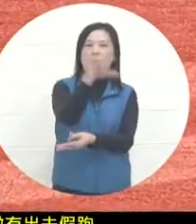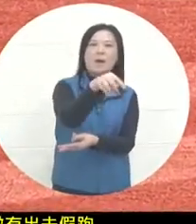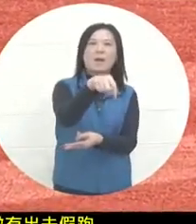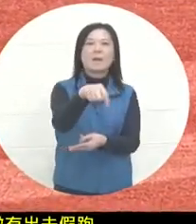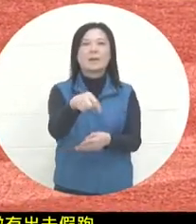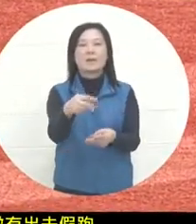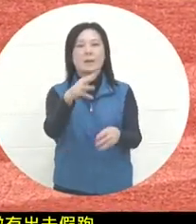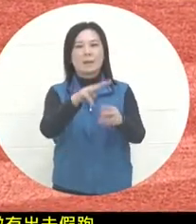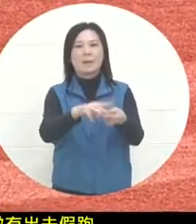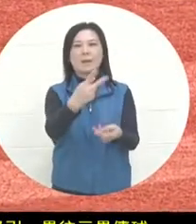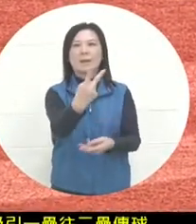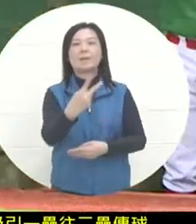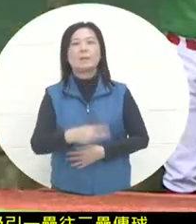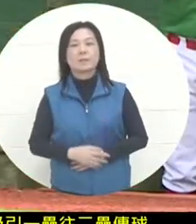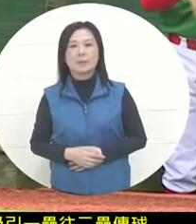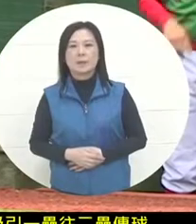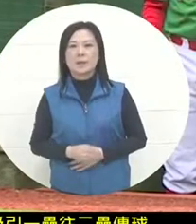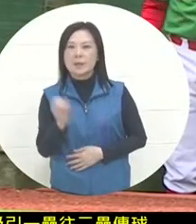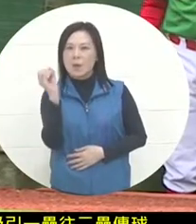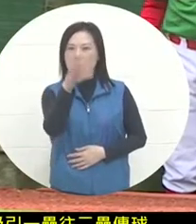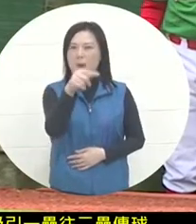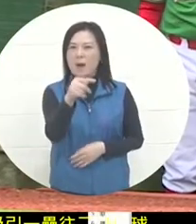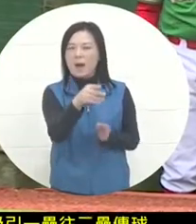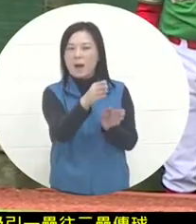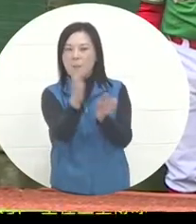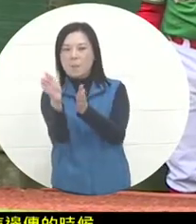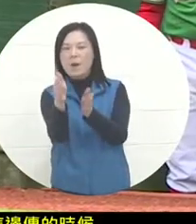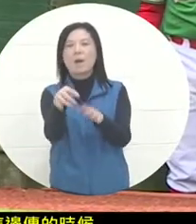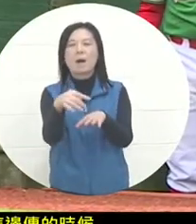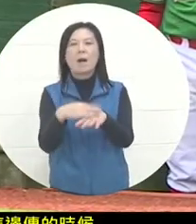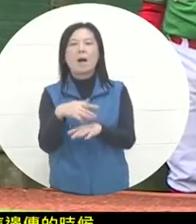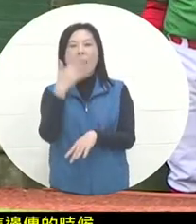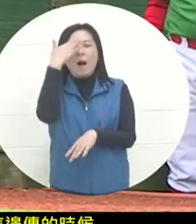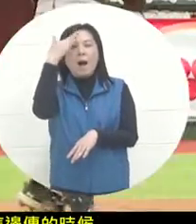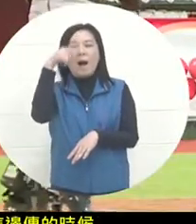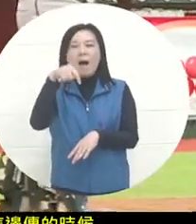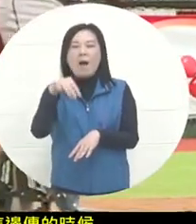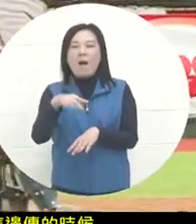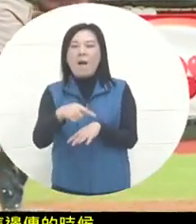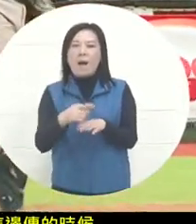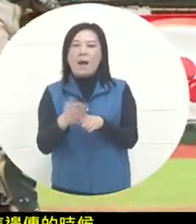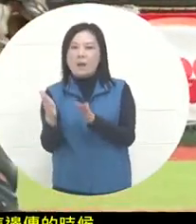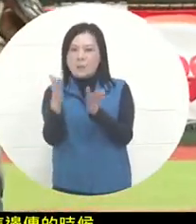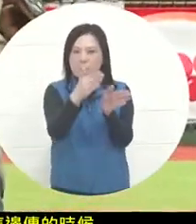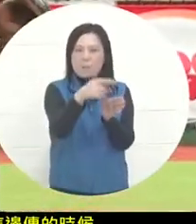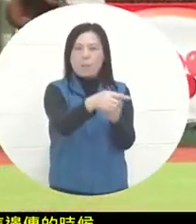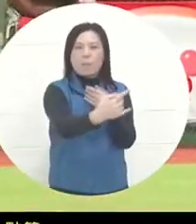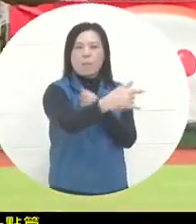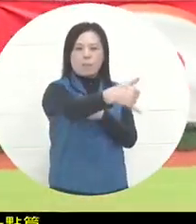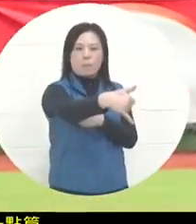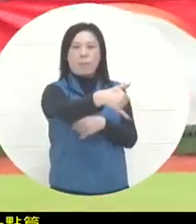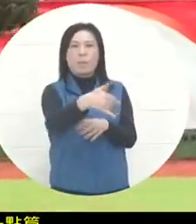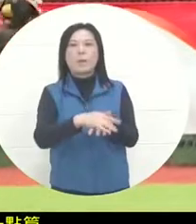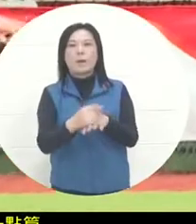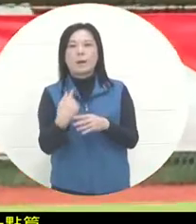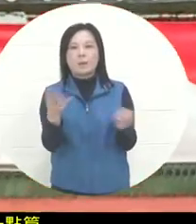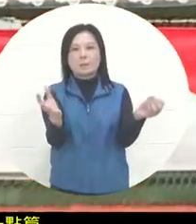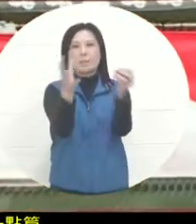. However, when the pass was passed here, it was a little off, but I can make up for it later. The obstruction fielder on the moving line quickly handled the ball